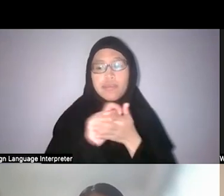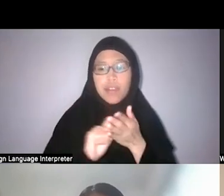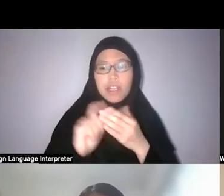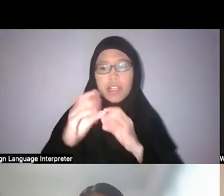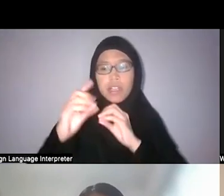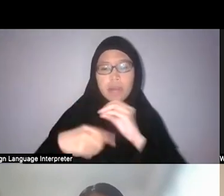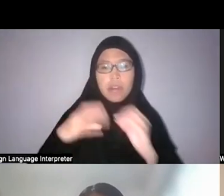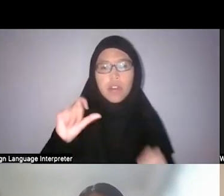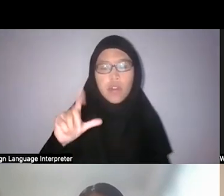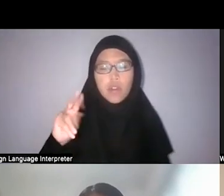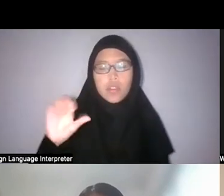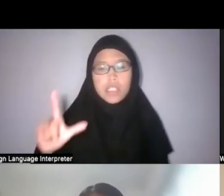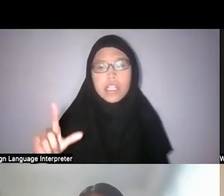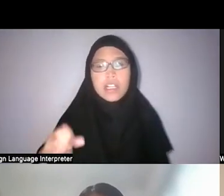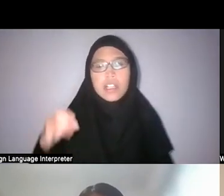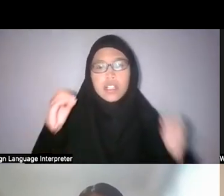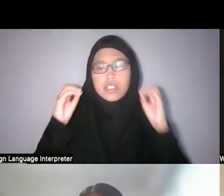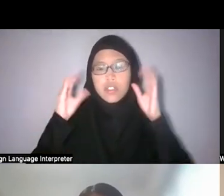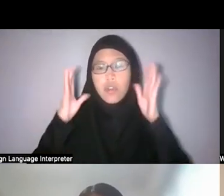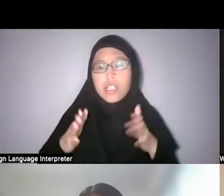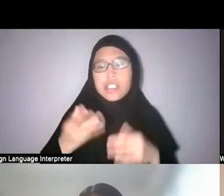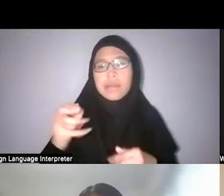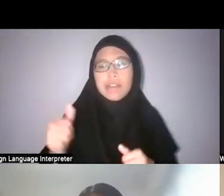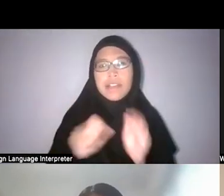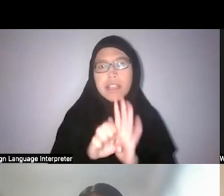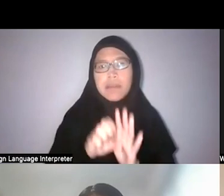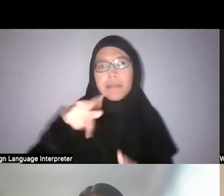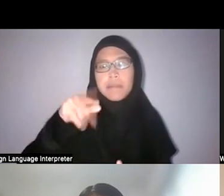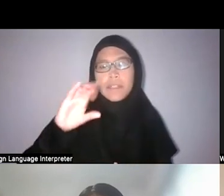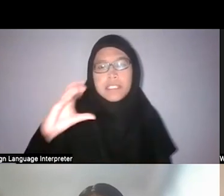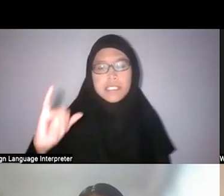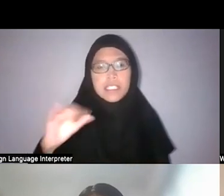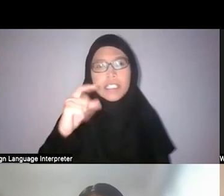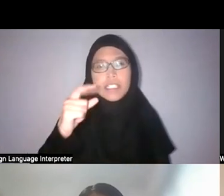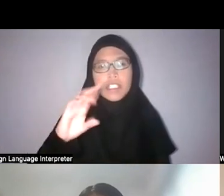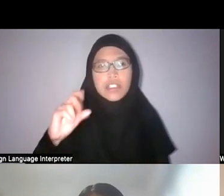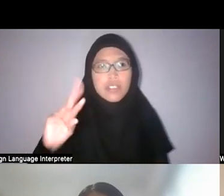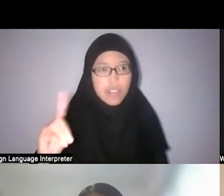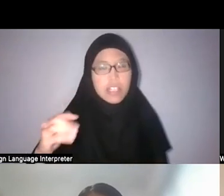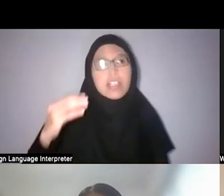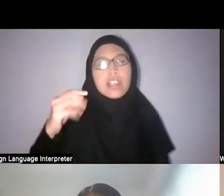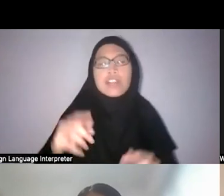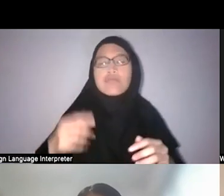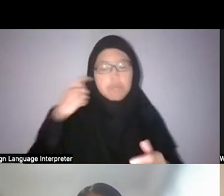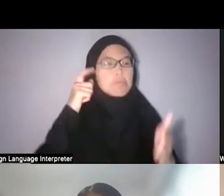for example, like Percy Gerrard—recognised the scientific merit of Malay medicine. So it’s not all bomohs and pawangs and all that.